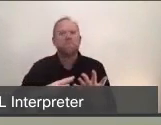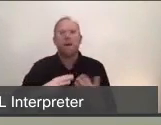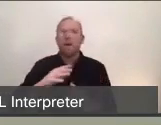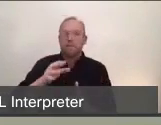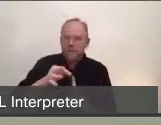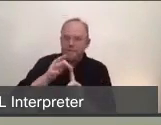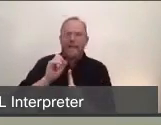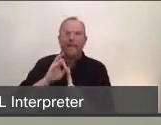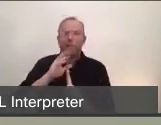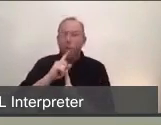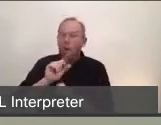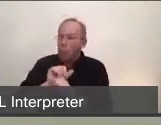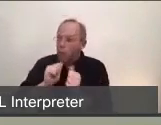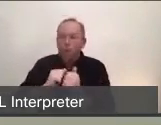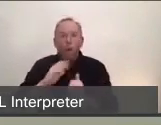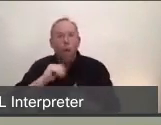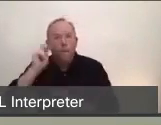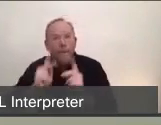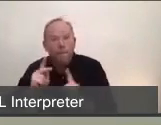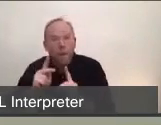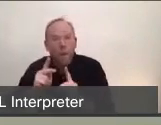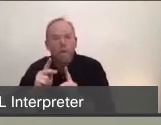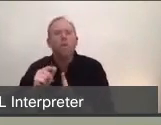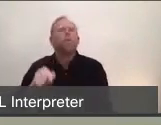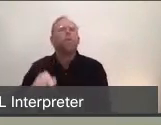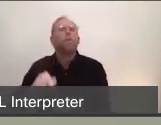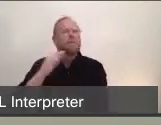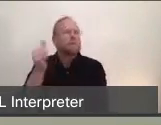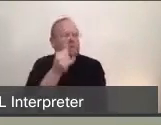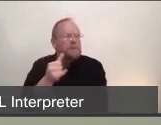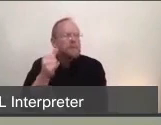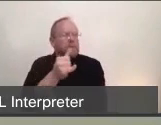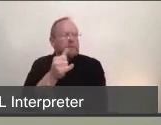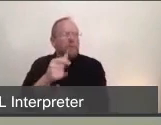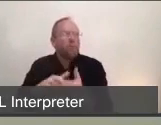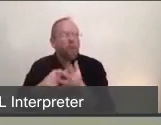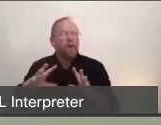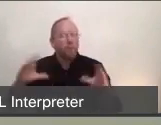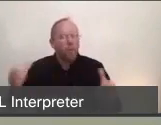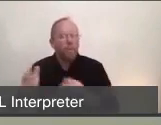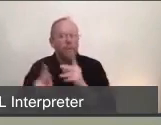If they're working with older adults, for example. And that takes a team and again we're still working to build that team